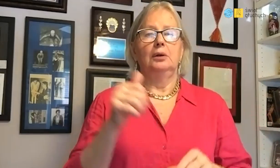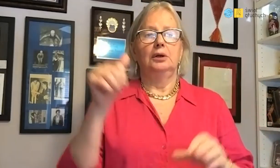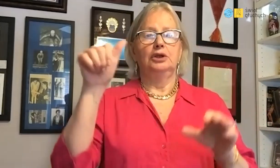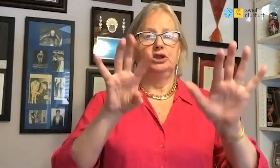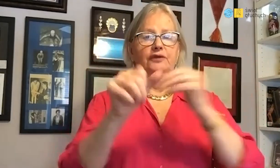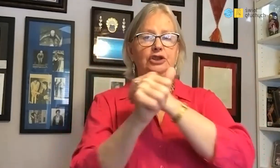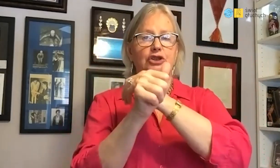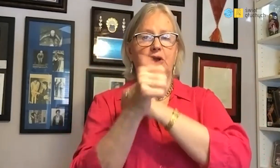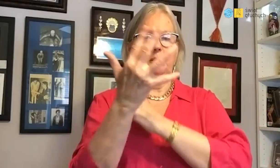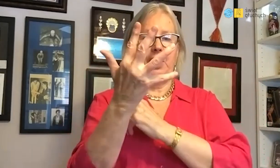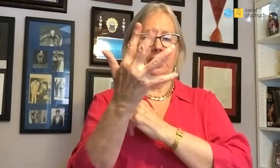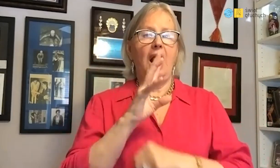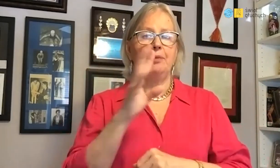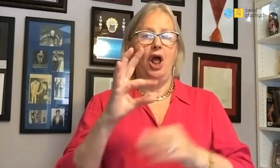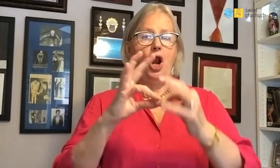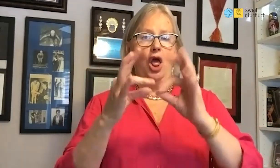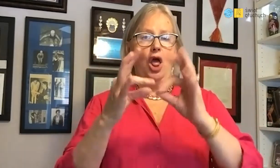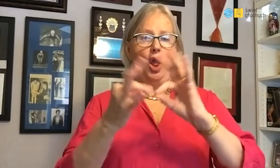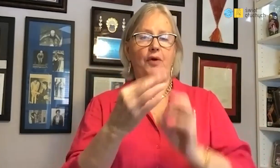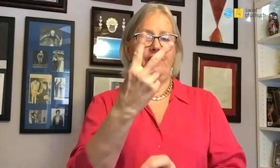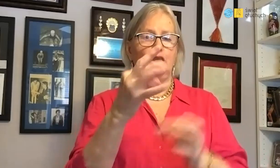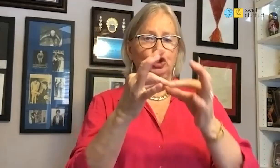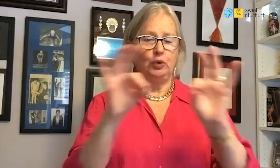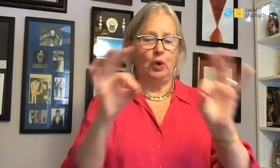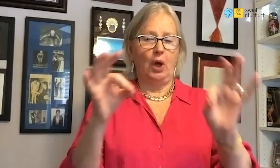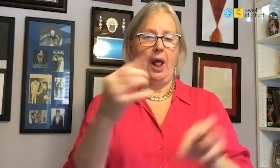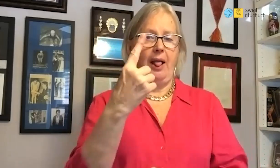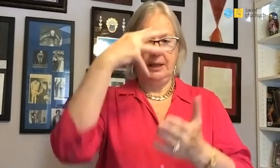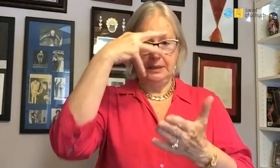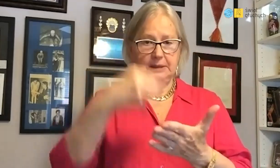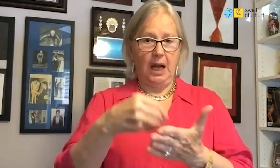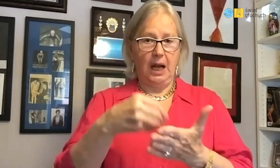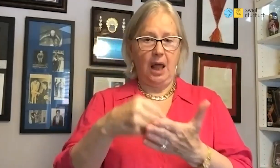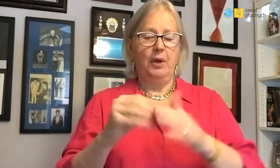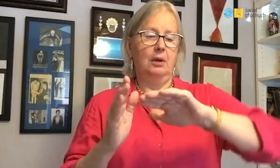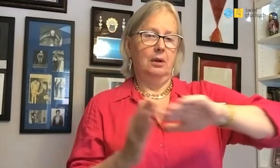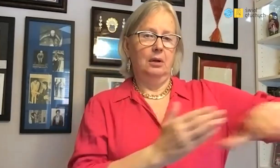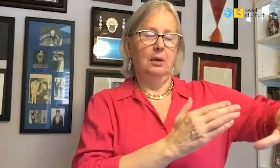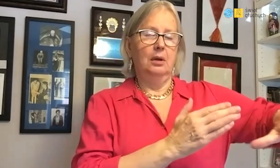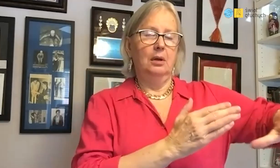In 1965, at the Olympics in America I won 2 gold and 1 silver.